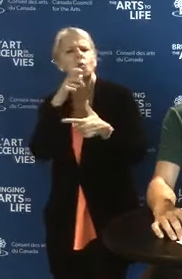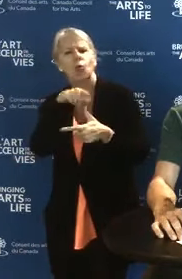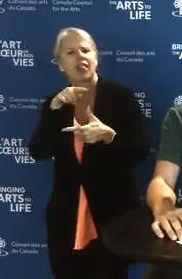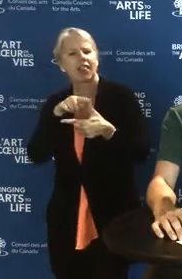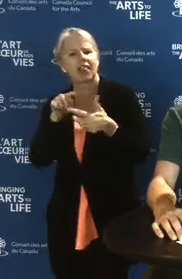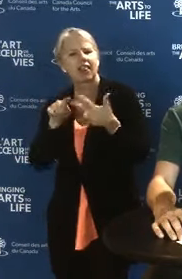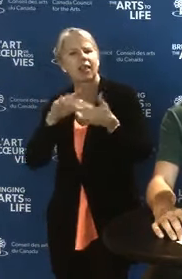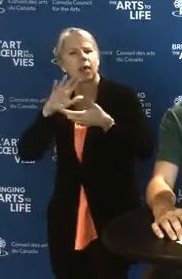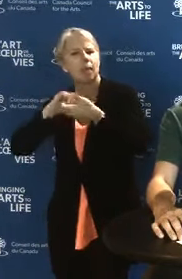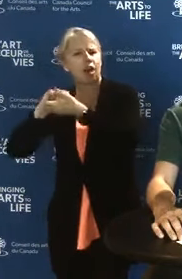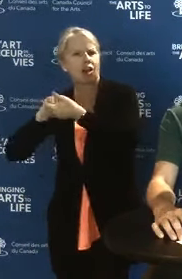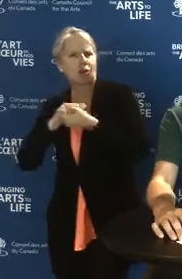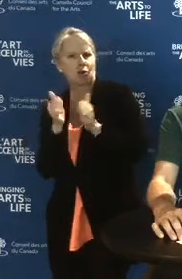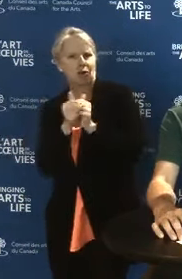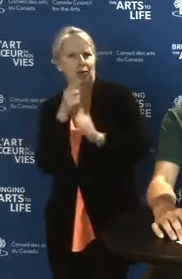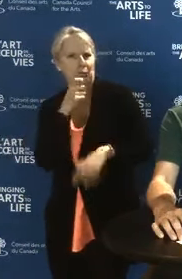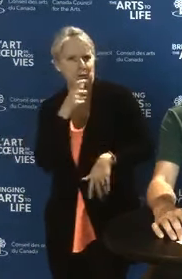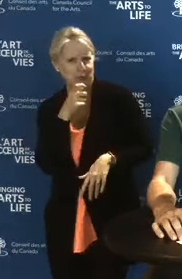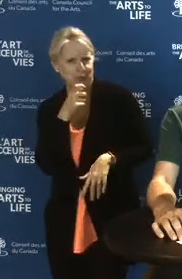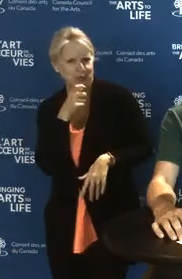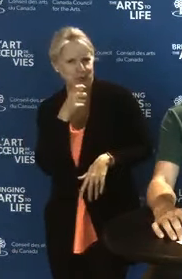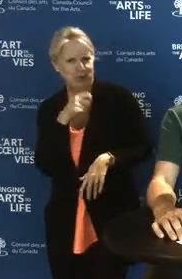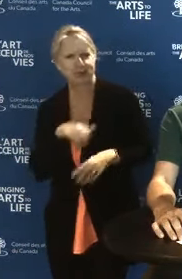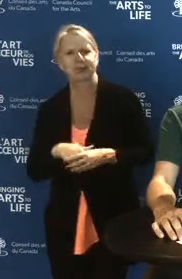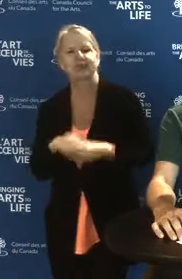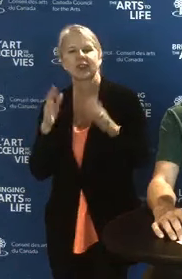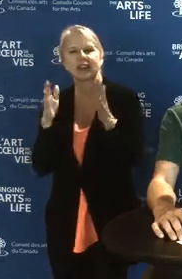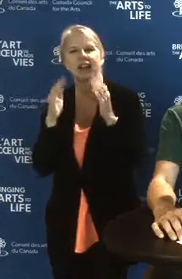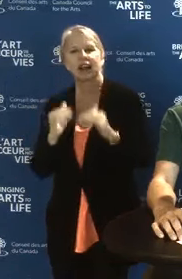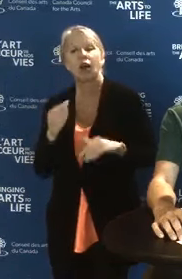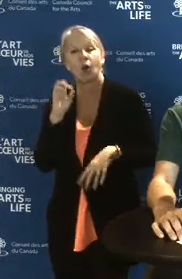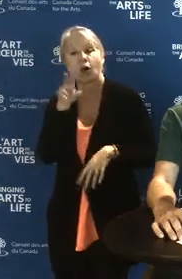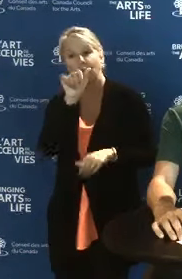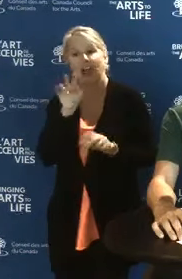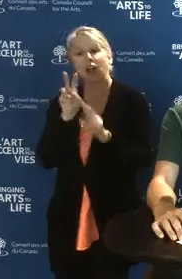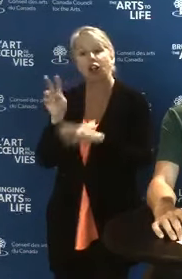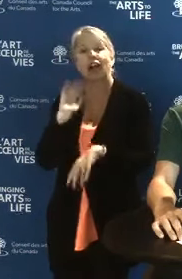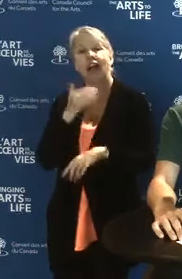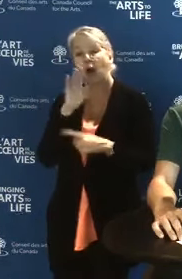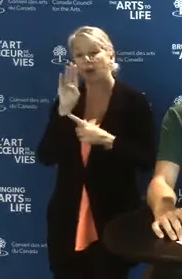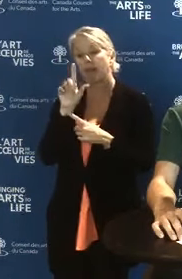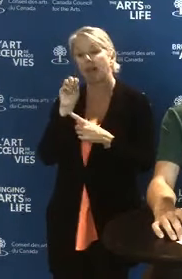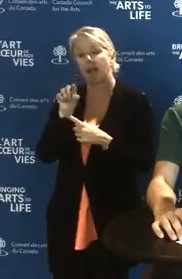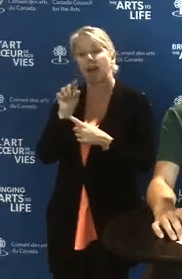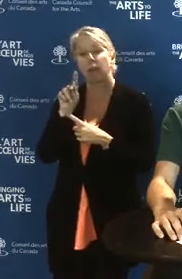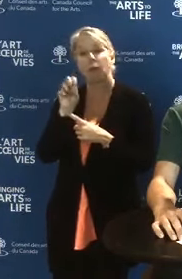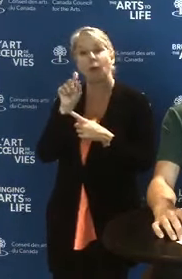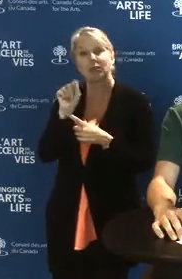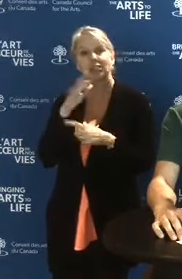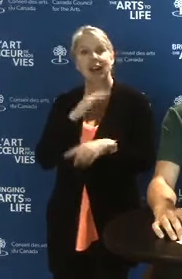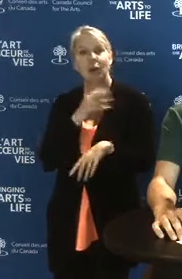You can also consult the blog posts on our website that provide 7 tips to start being digital.